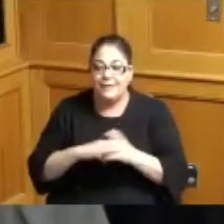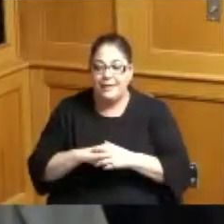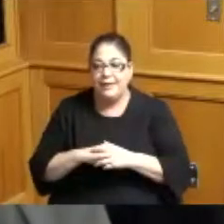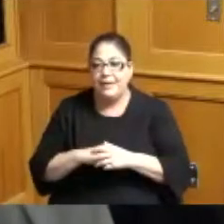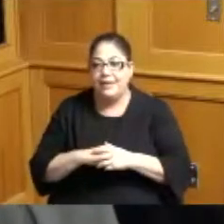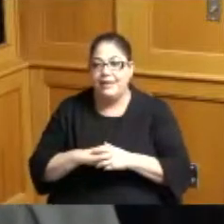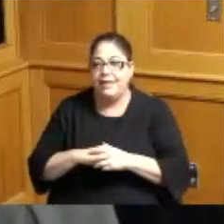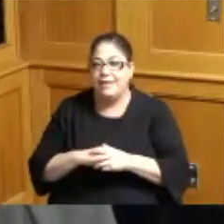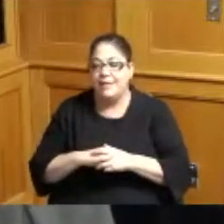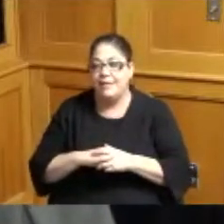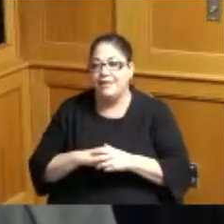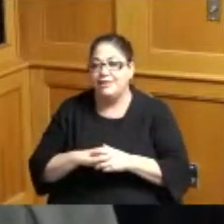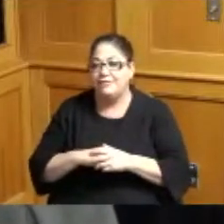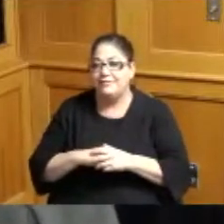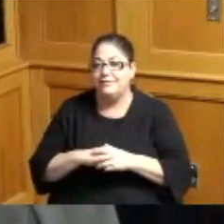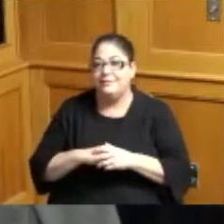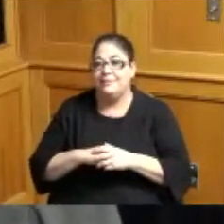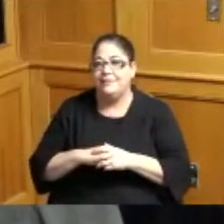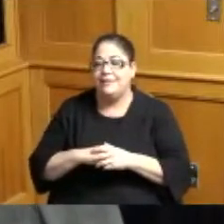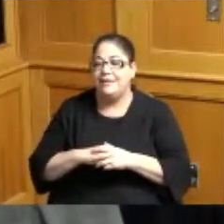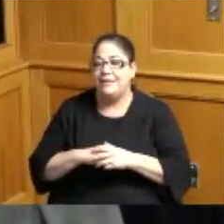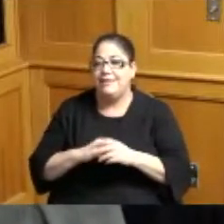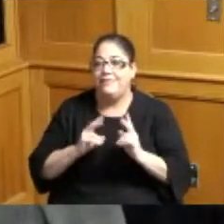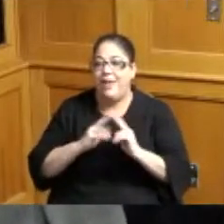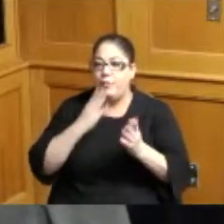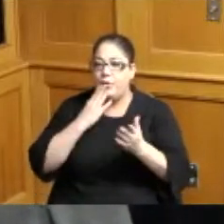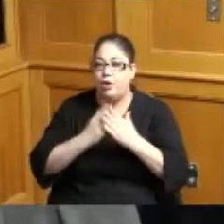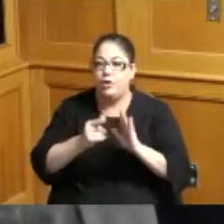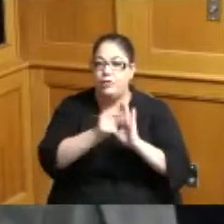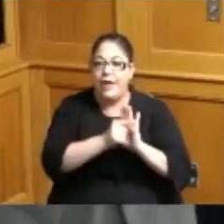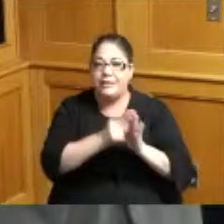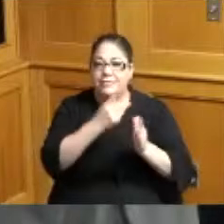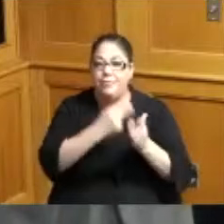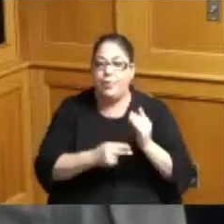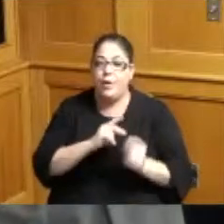just got it getting very good grades both of my nieces there at Princeton High School